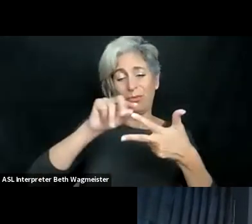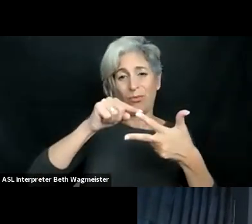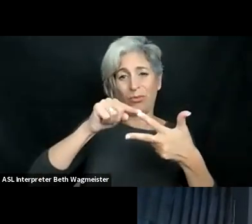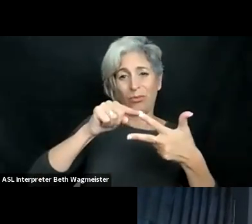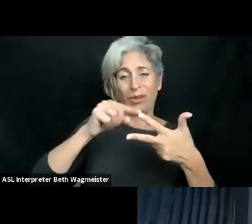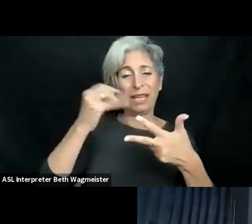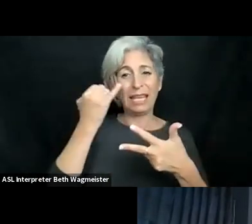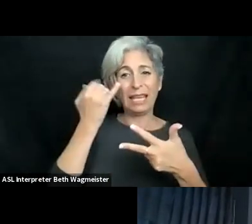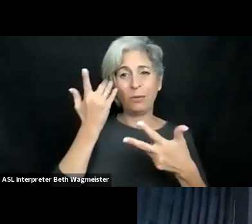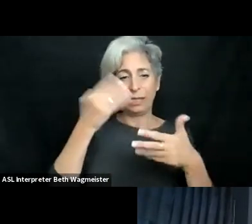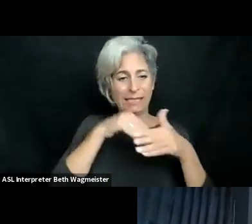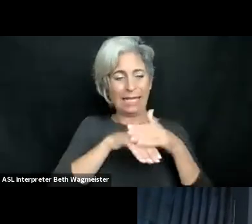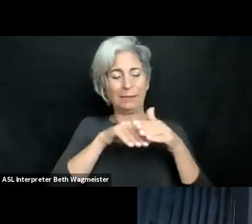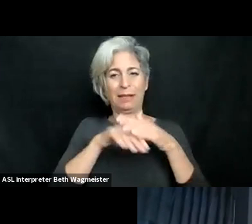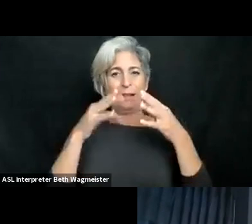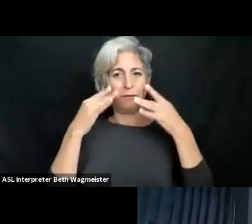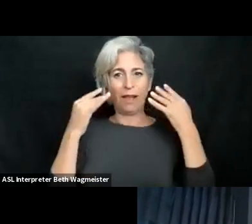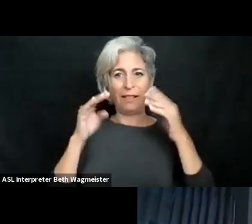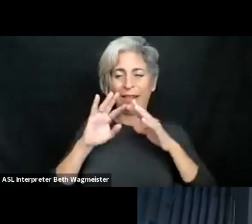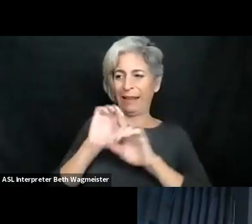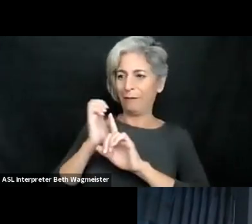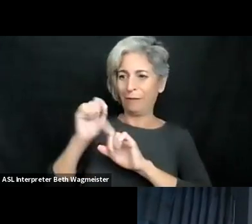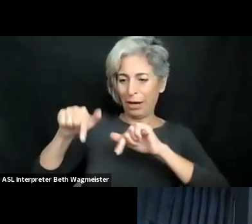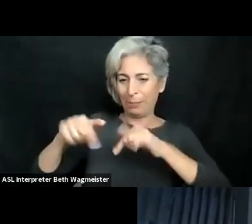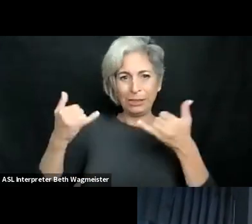of them say